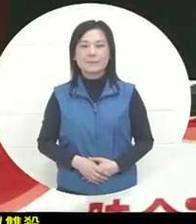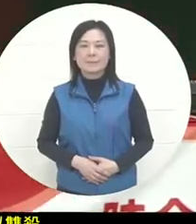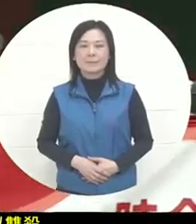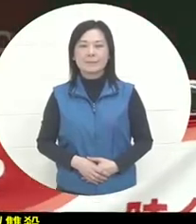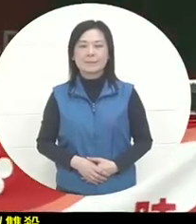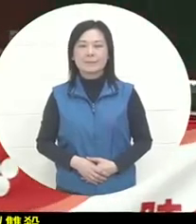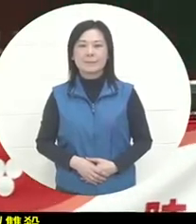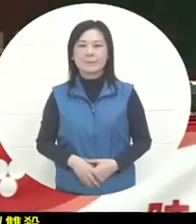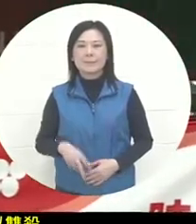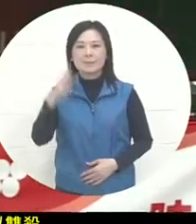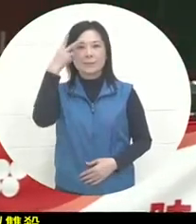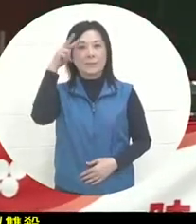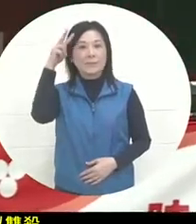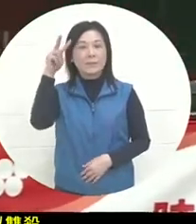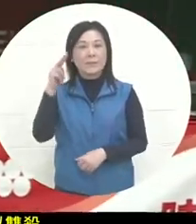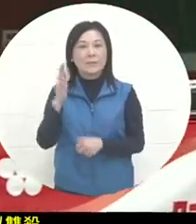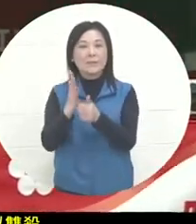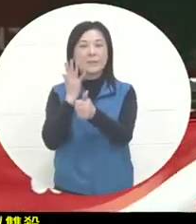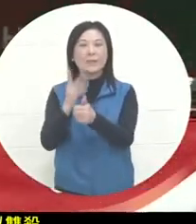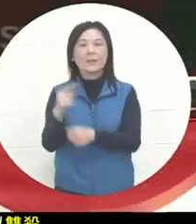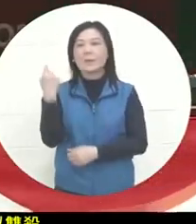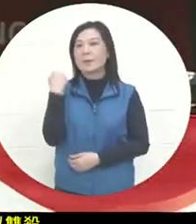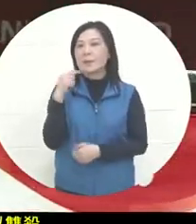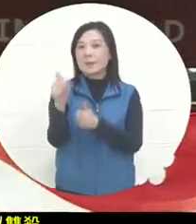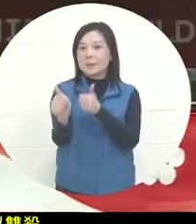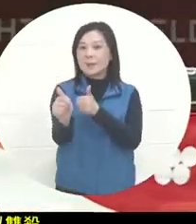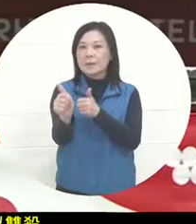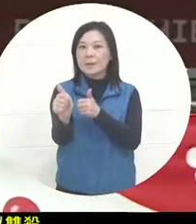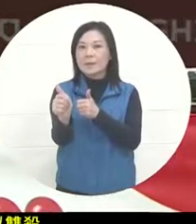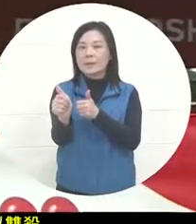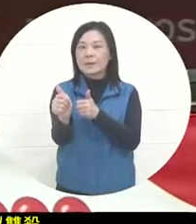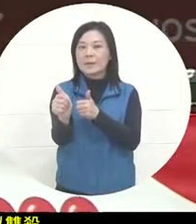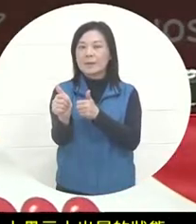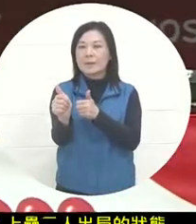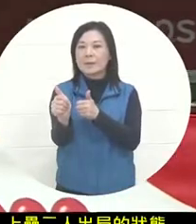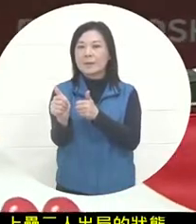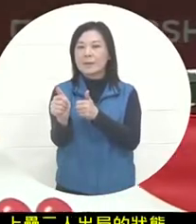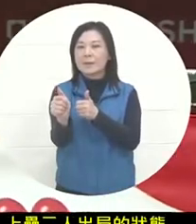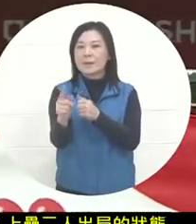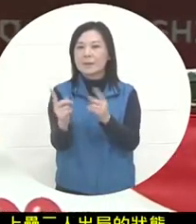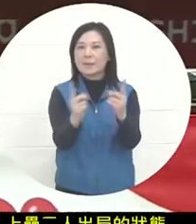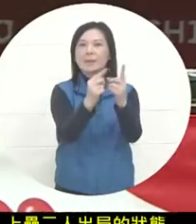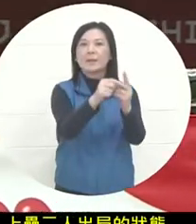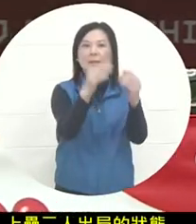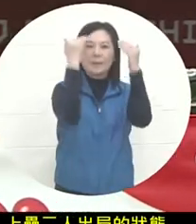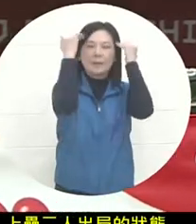in Mexico. In yesterday's game, the team encountered the pitchers of the Korean team.